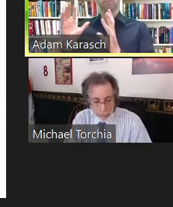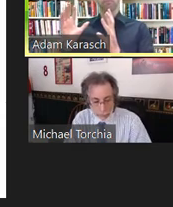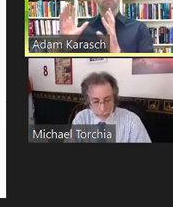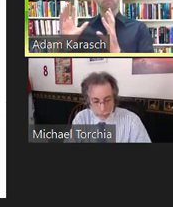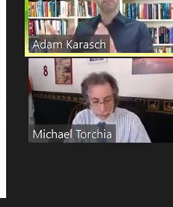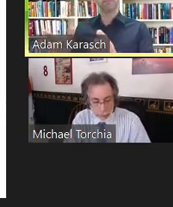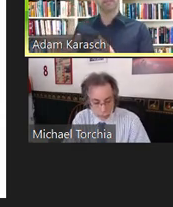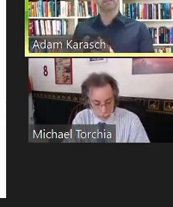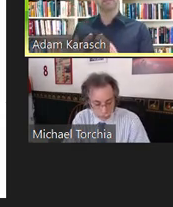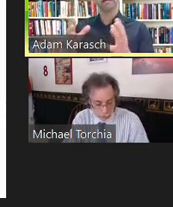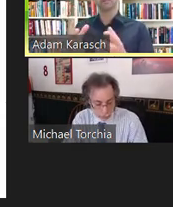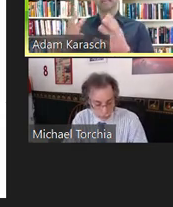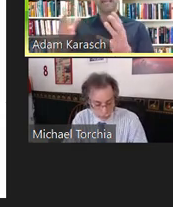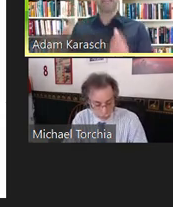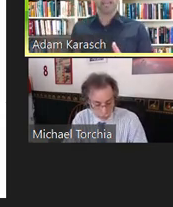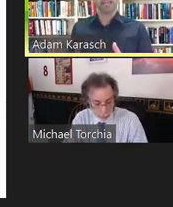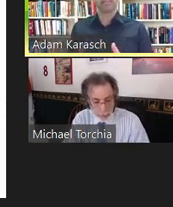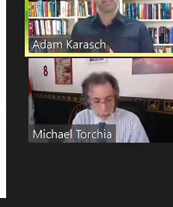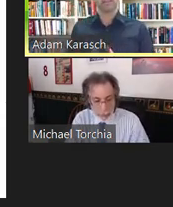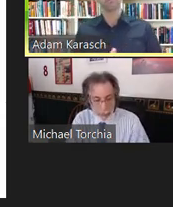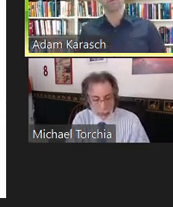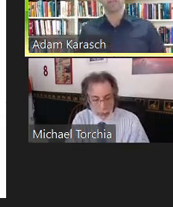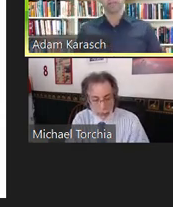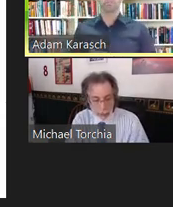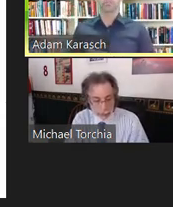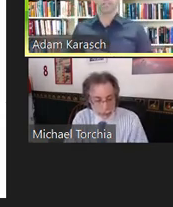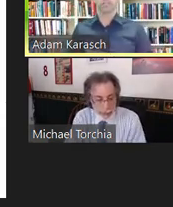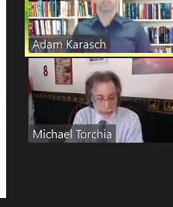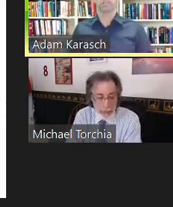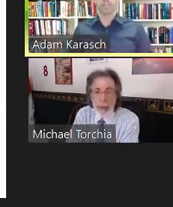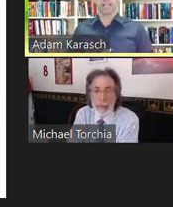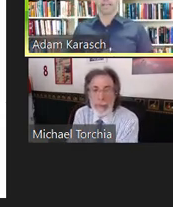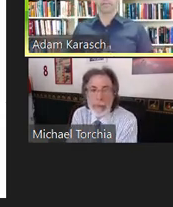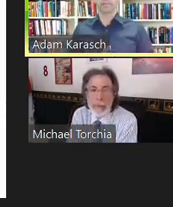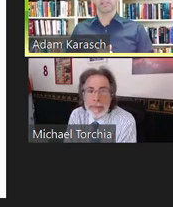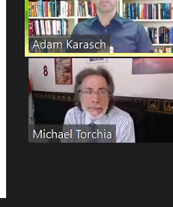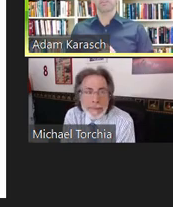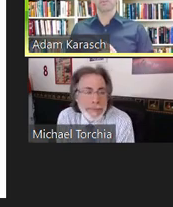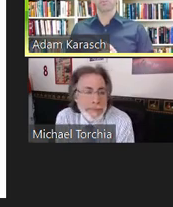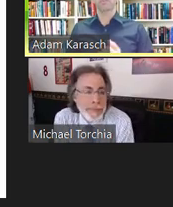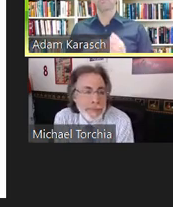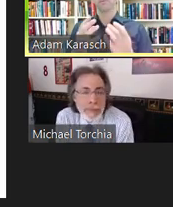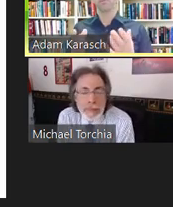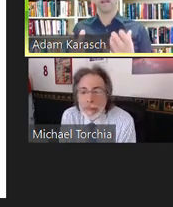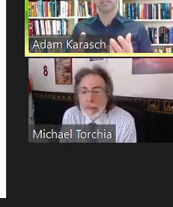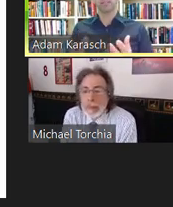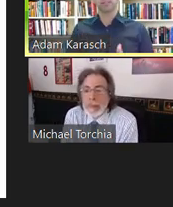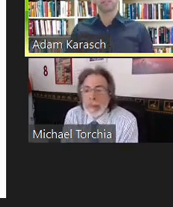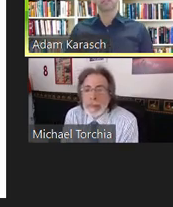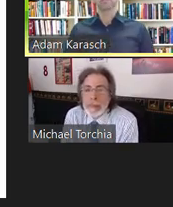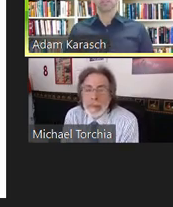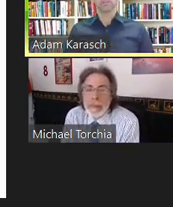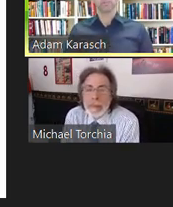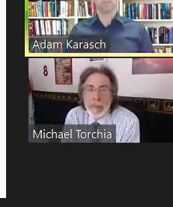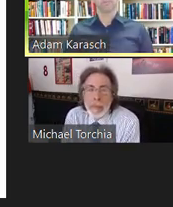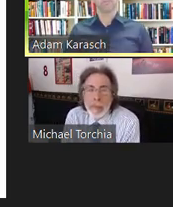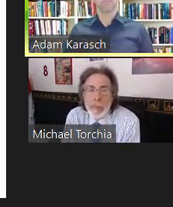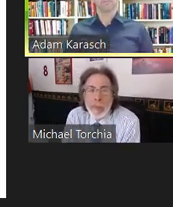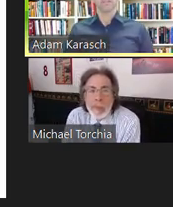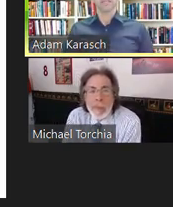by presenting how to navigate avoiding these potential legal liabilities with very practical solutions.